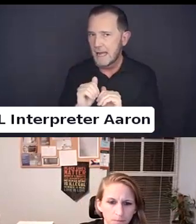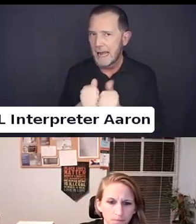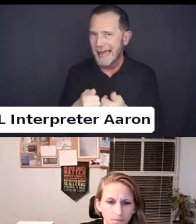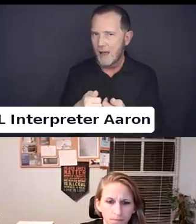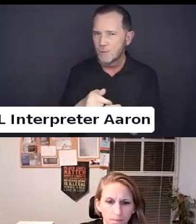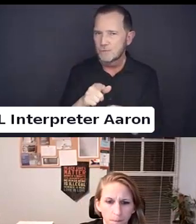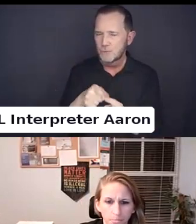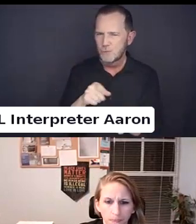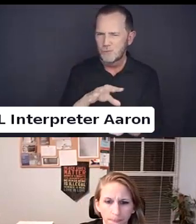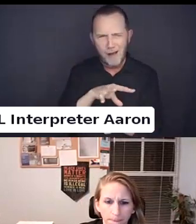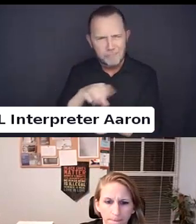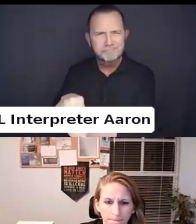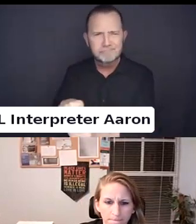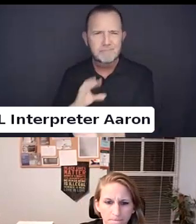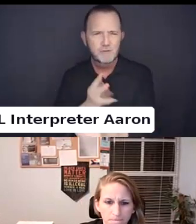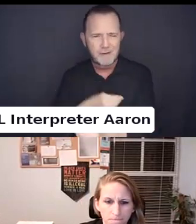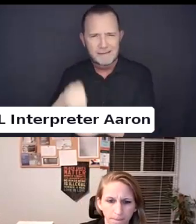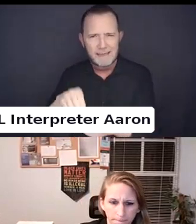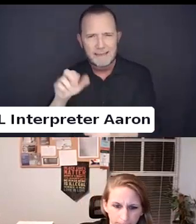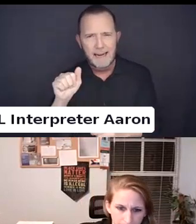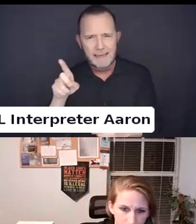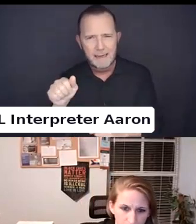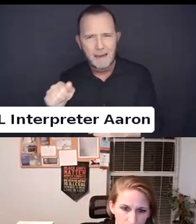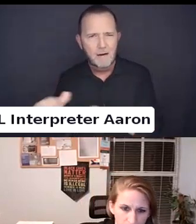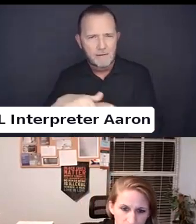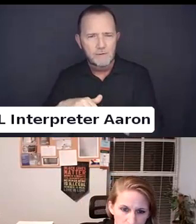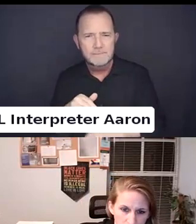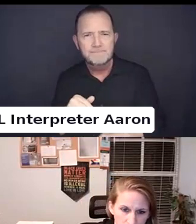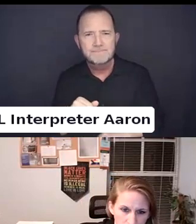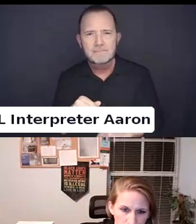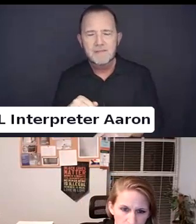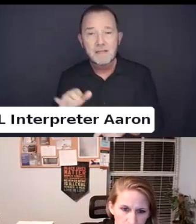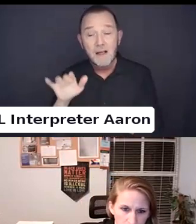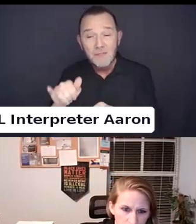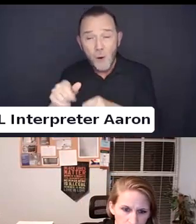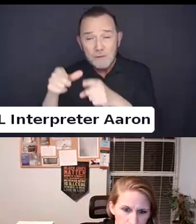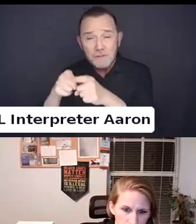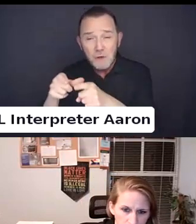One was to talk about. These terms are not even up to date anymore.